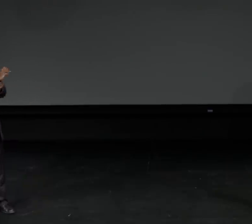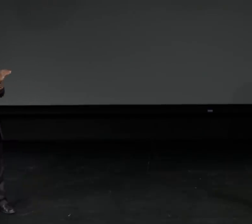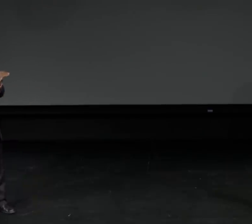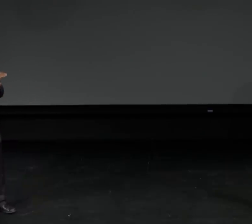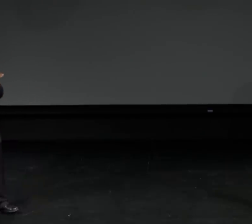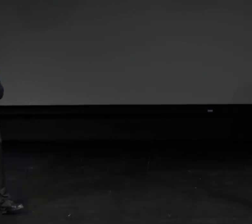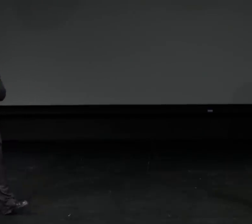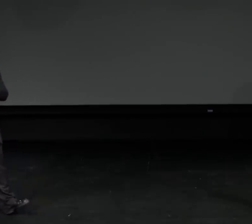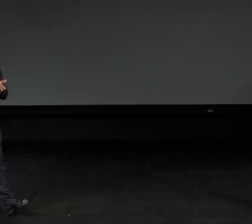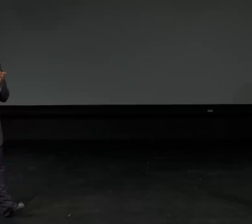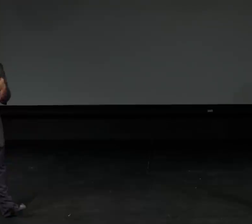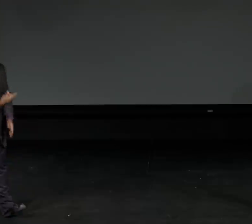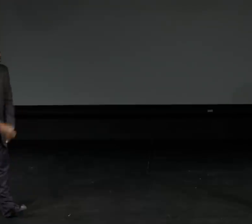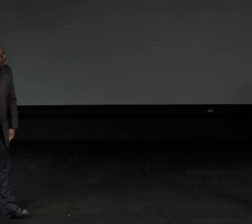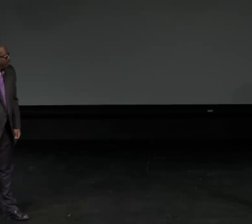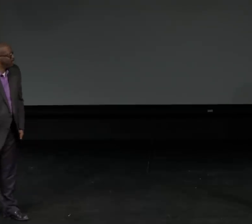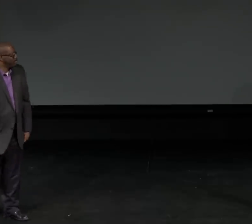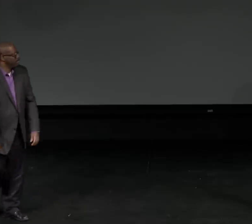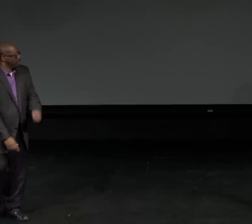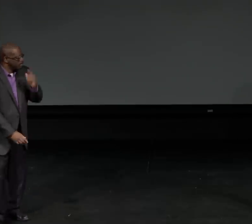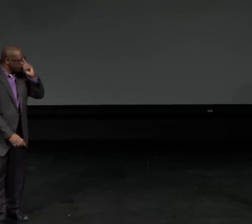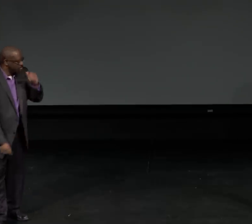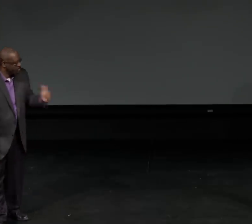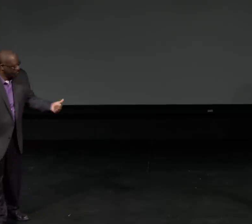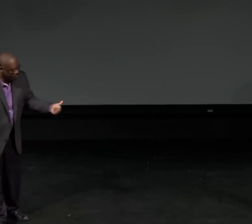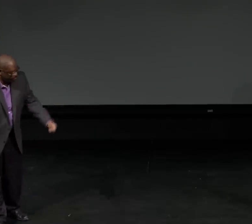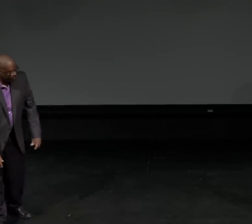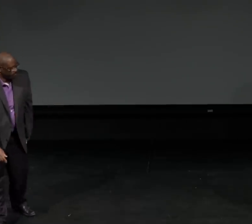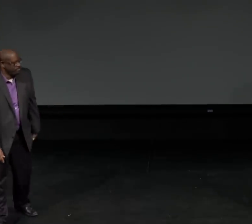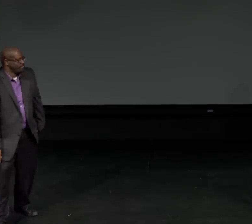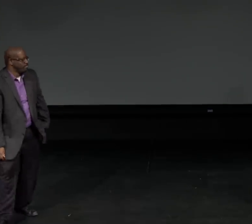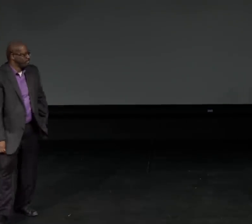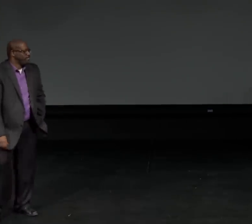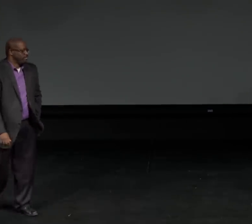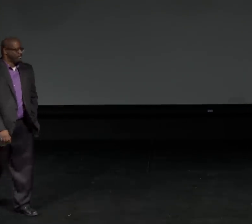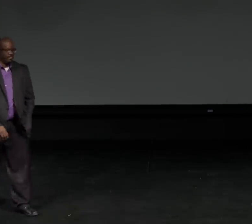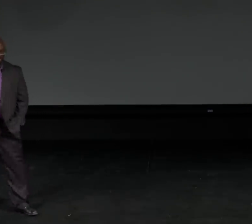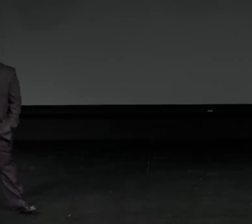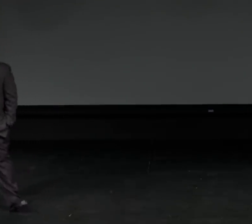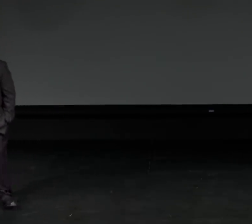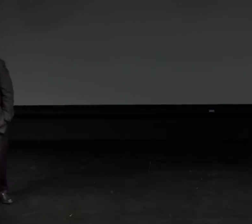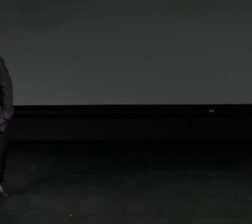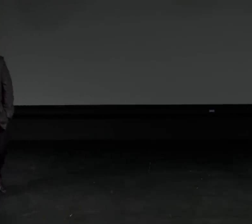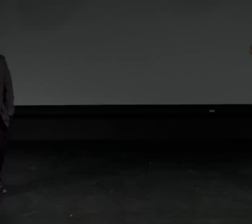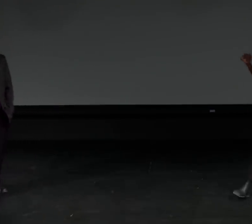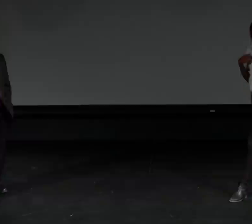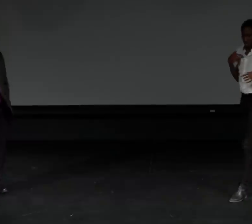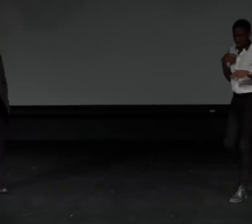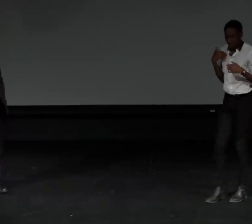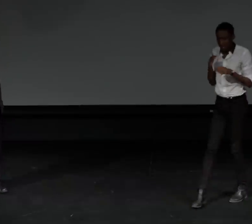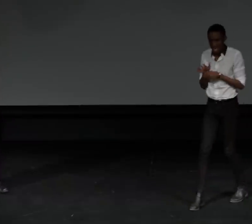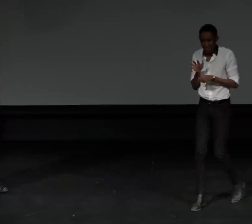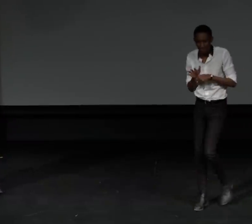on video tape and I suggest we do the same thing.